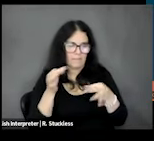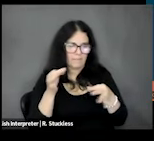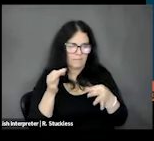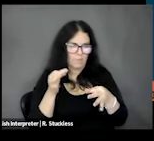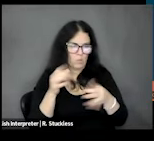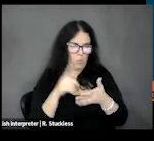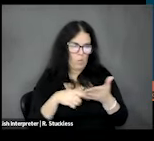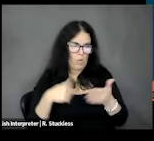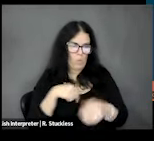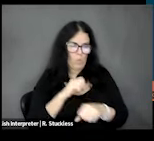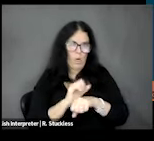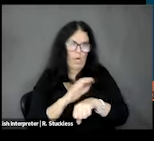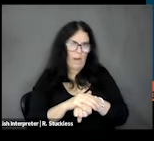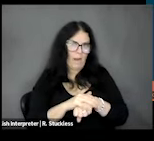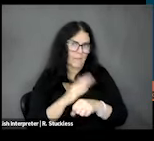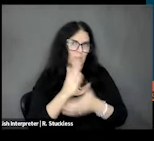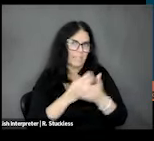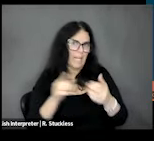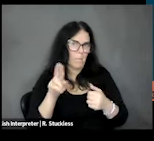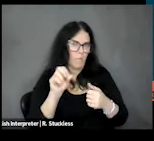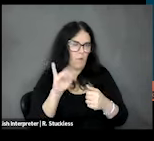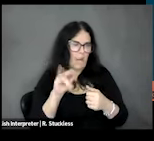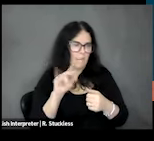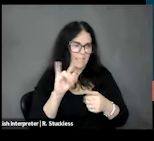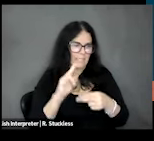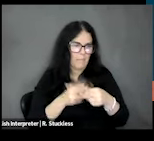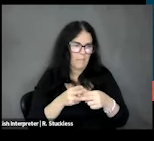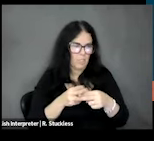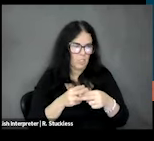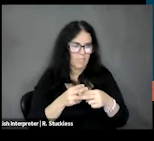working on. Some of the things you know that Robyn mentioned earlier, and it sounds like we have a